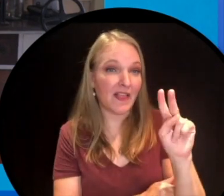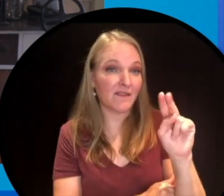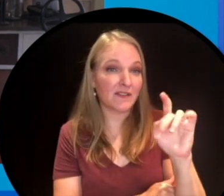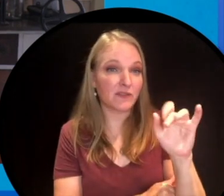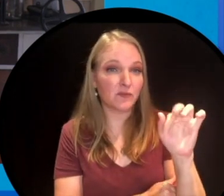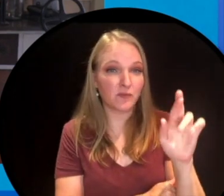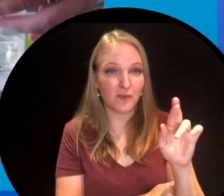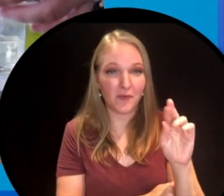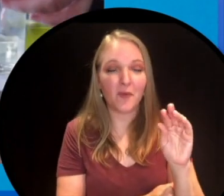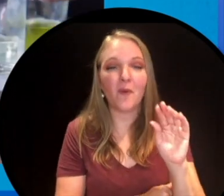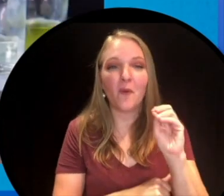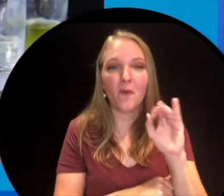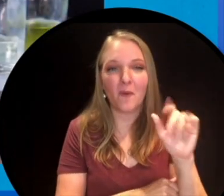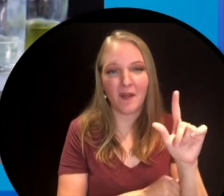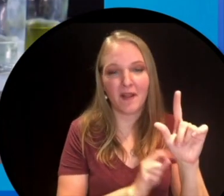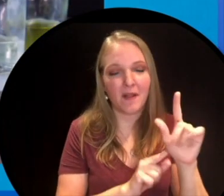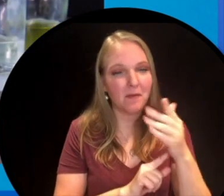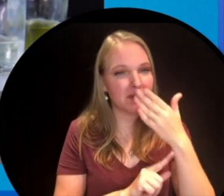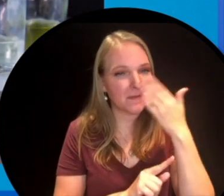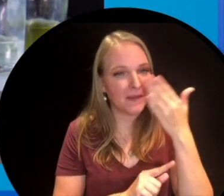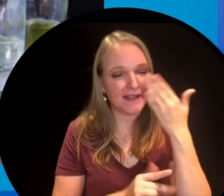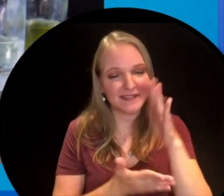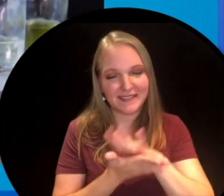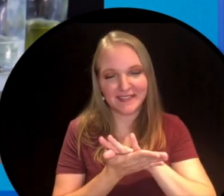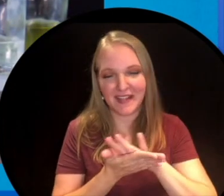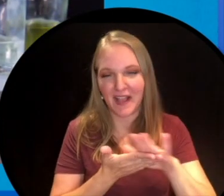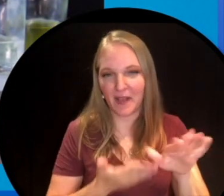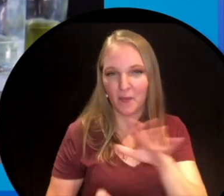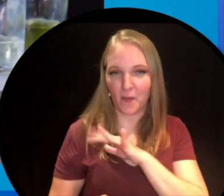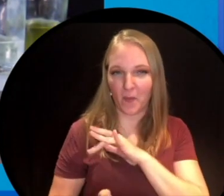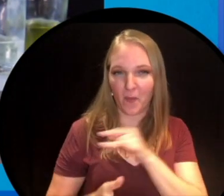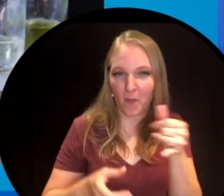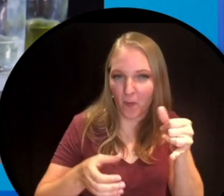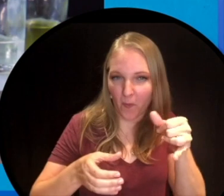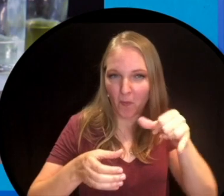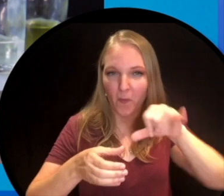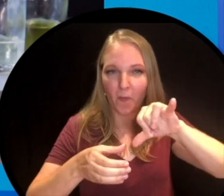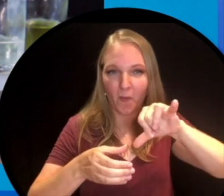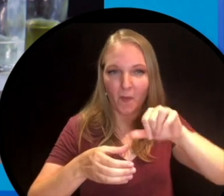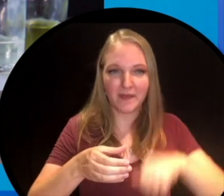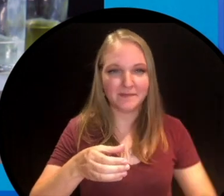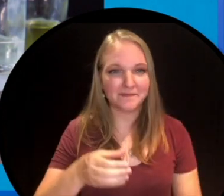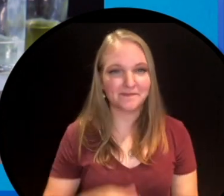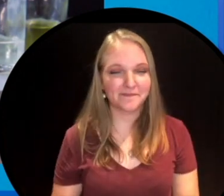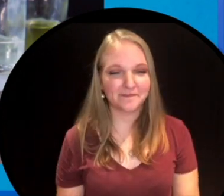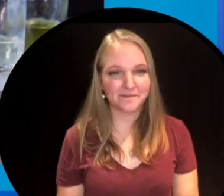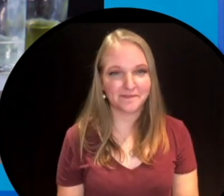start off with lavender oil. It smells really nice. We're going to put in some lavender oil